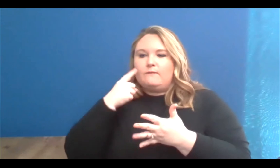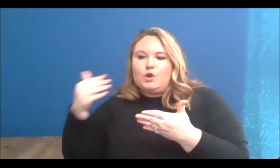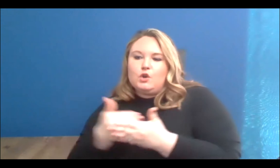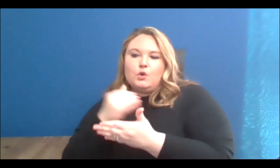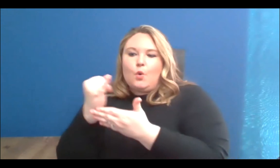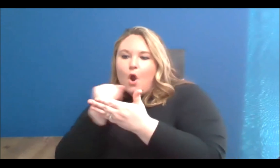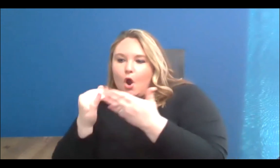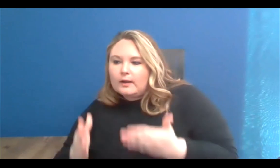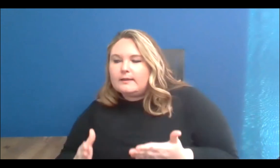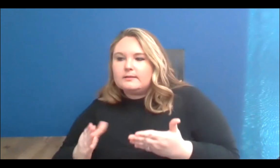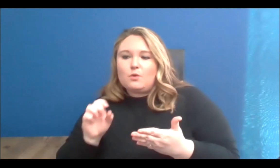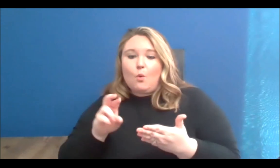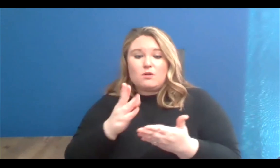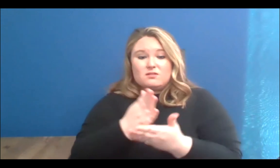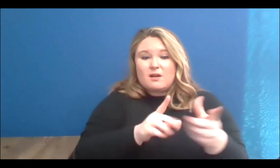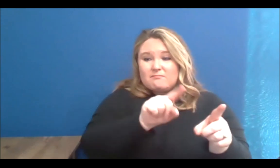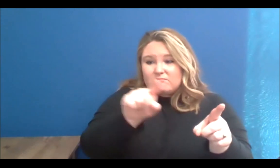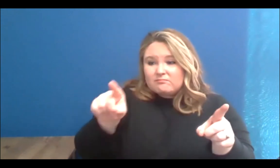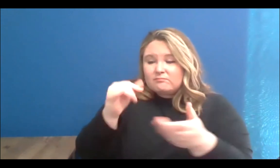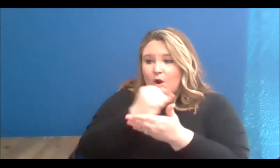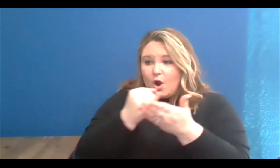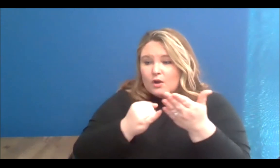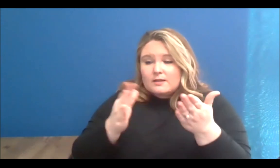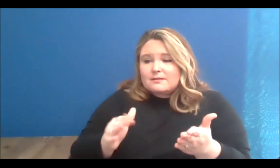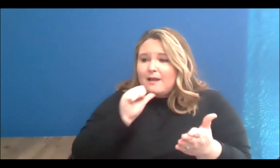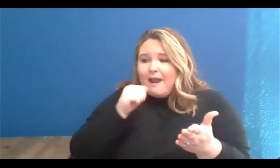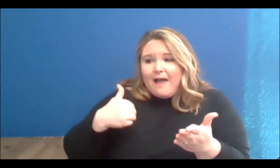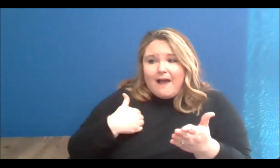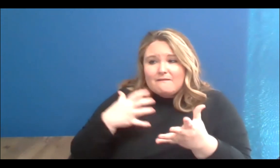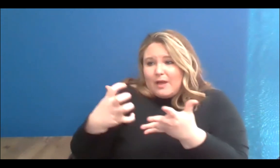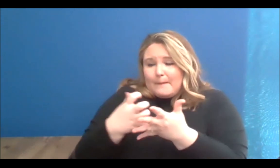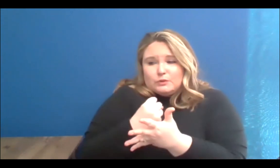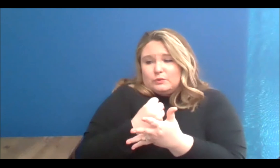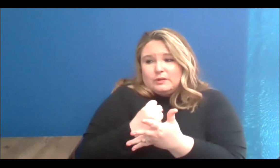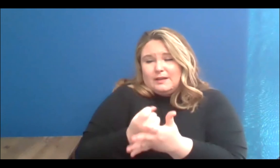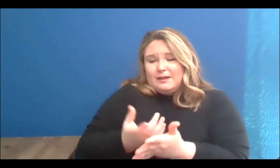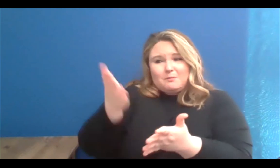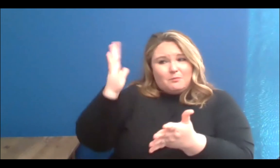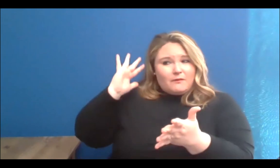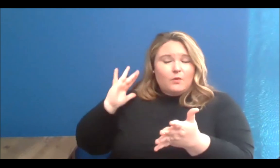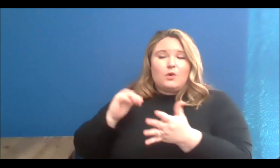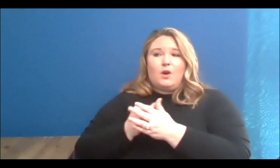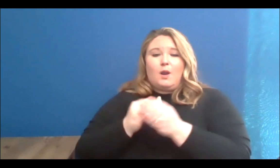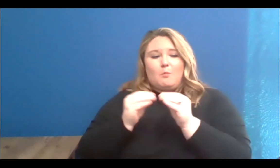and artists who may not have that opportunity to kind of get more experience and have more eyes on them, and that was something that I actually